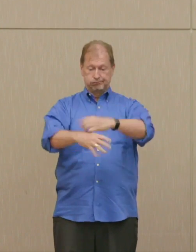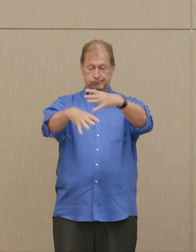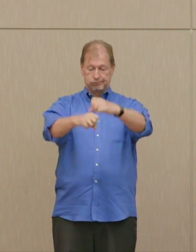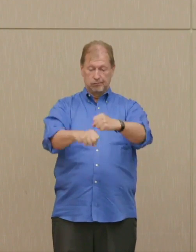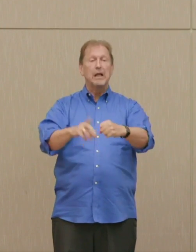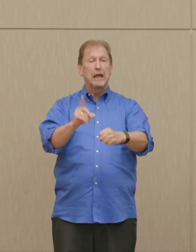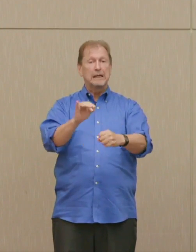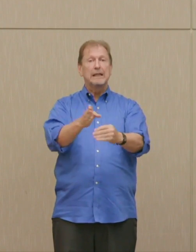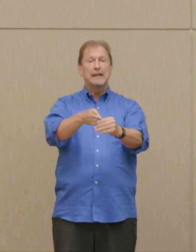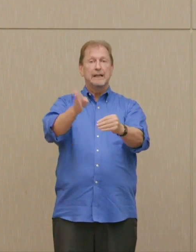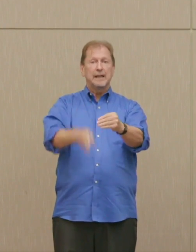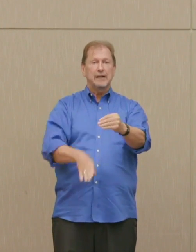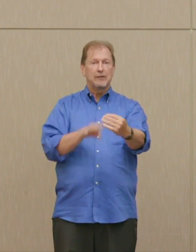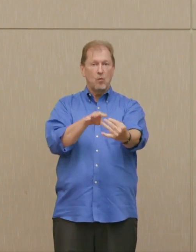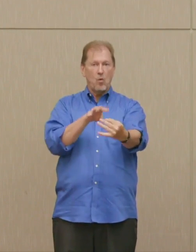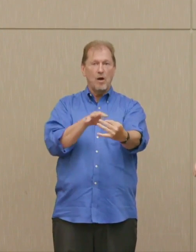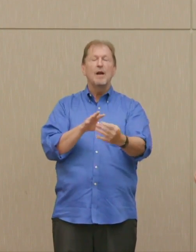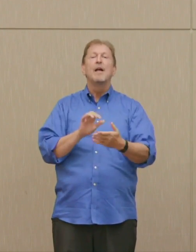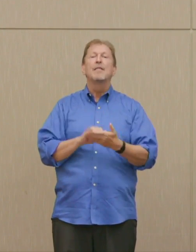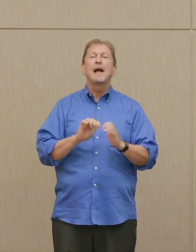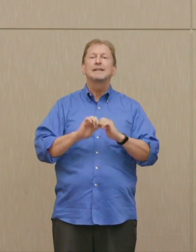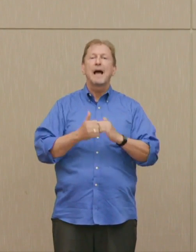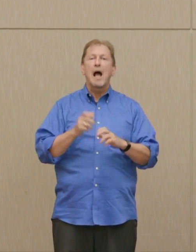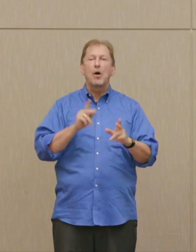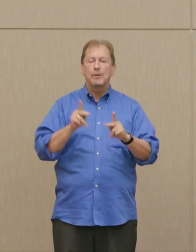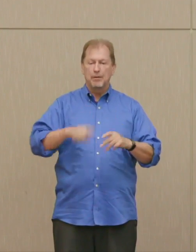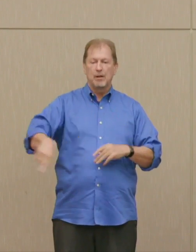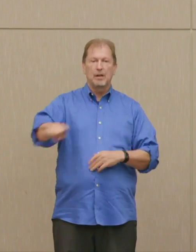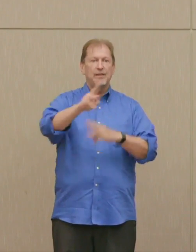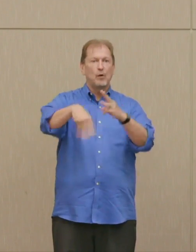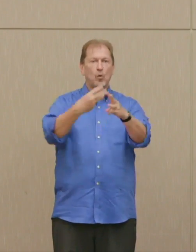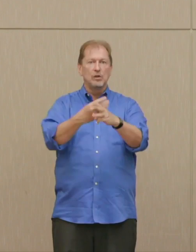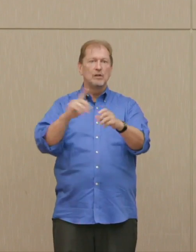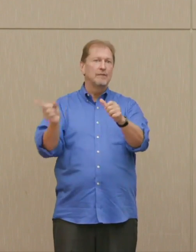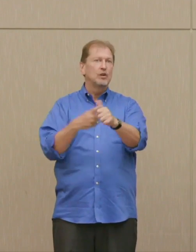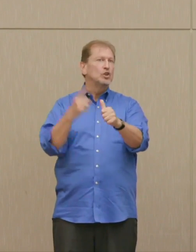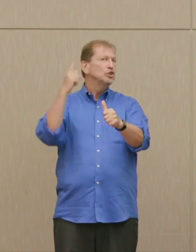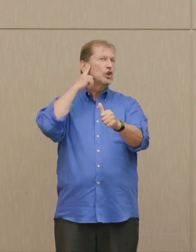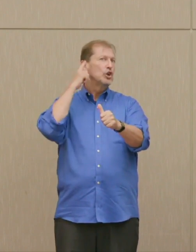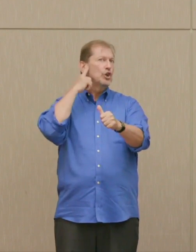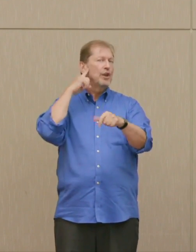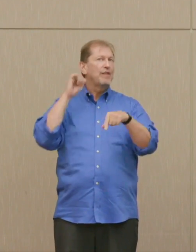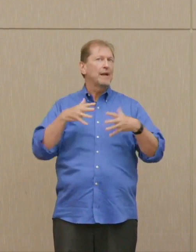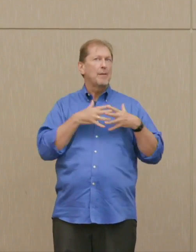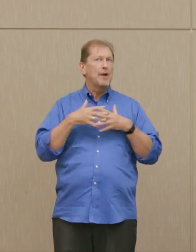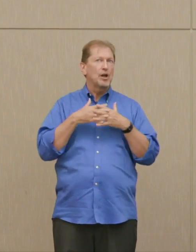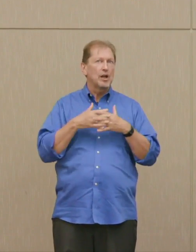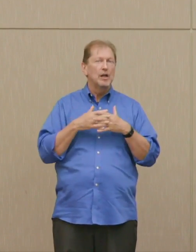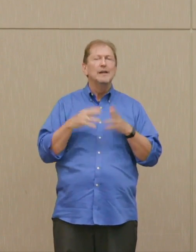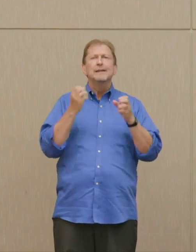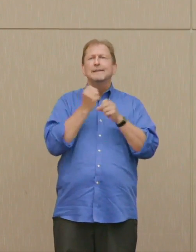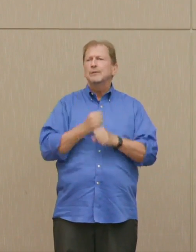That's the way most people were introduced, in this country, to the bomb, as a kind of savior of American lives. No need for invasion.